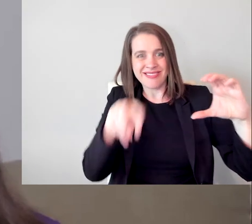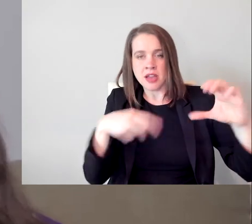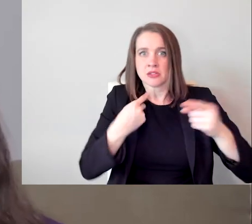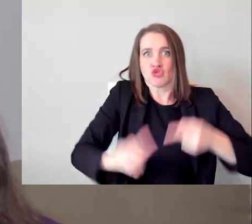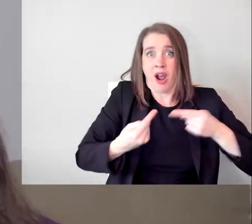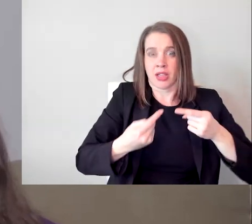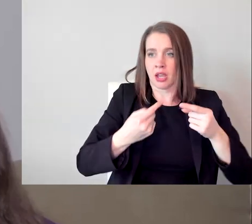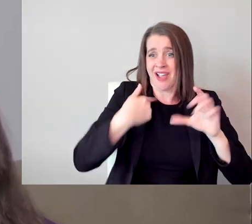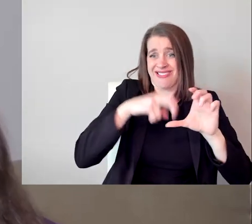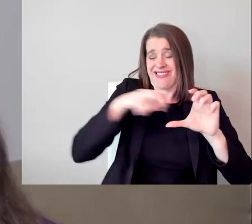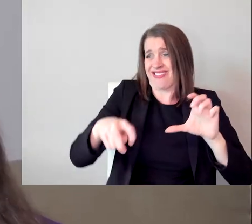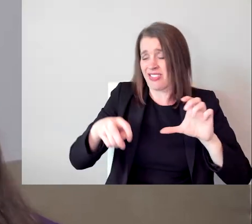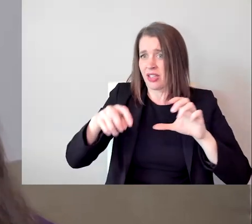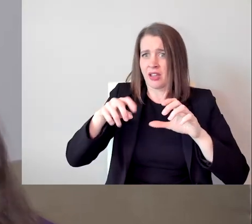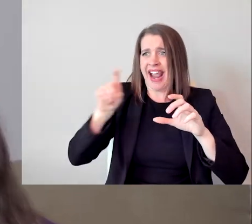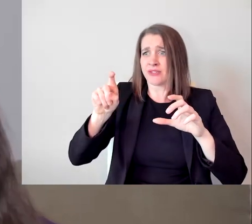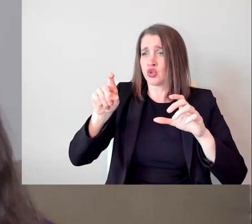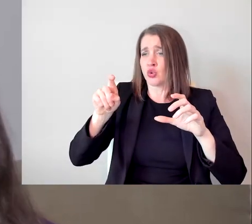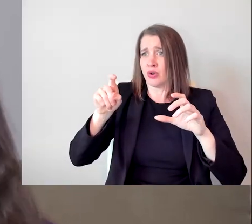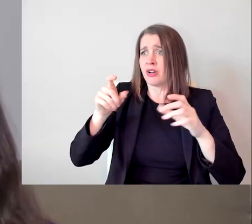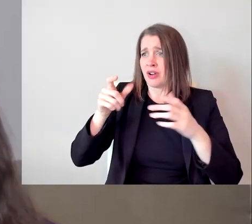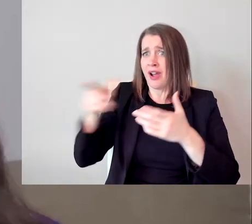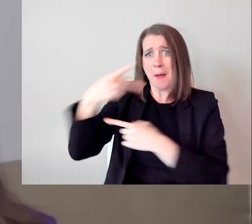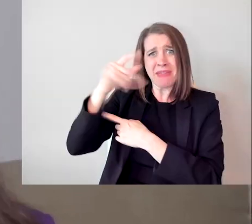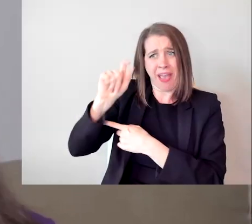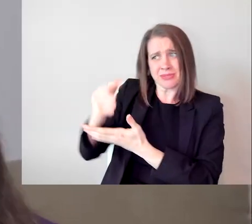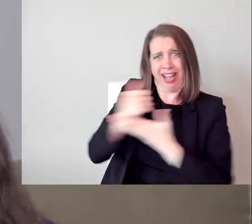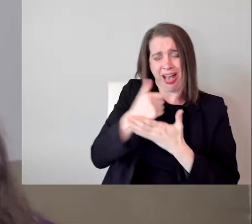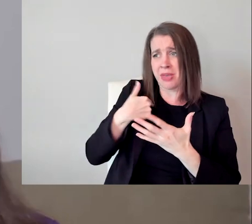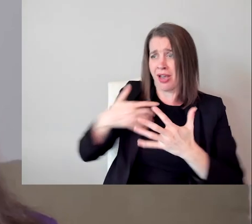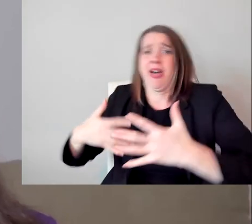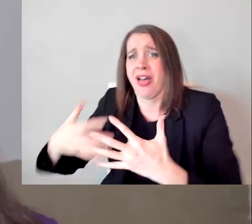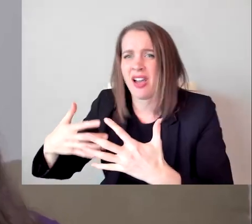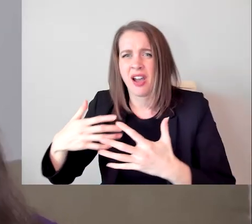And Adam Sandler saw me, and he was like, "What is happening? Make her trailer accessible."